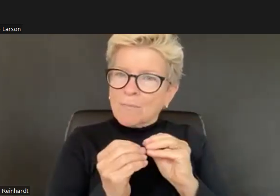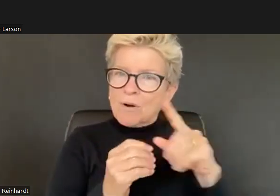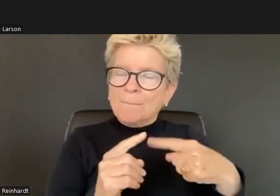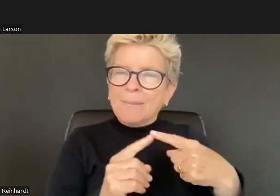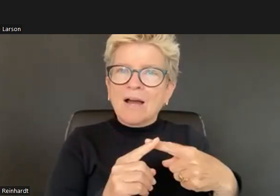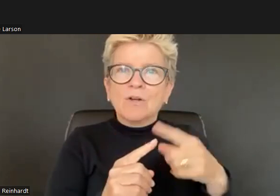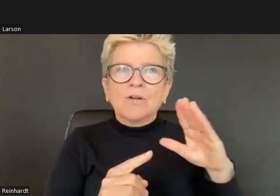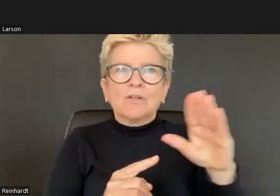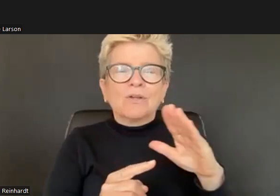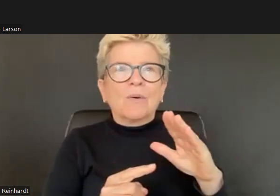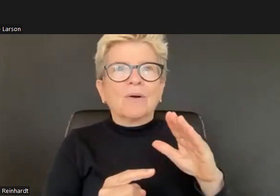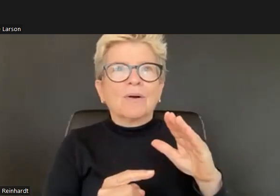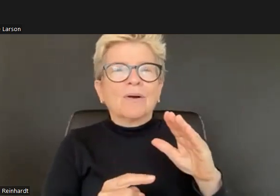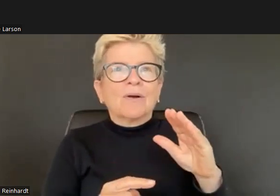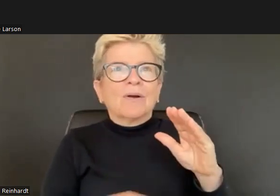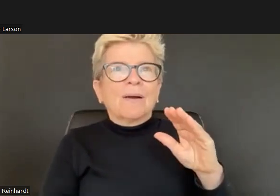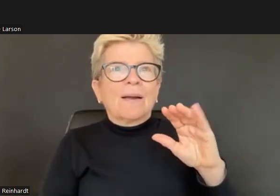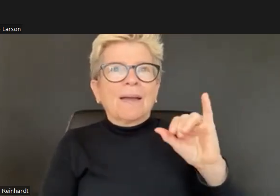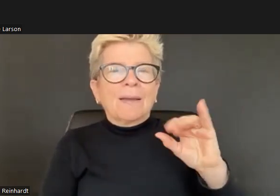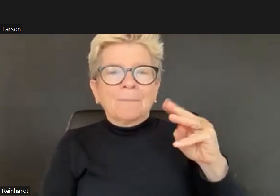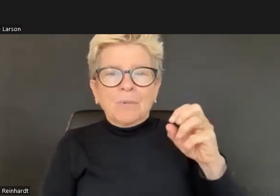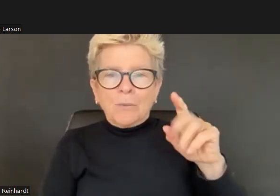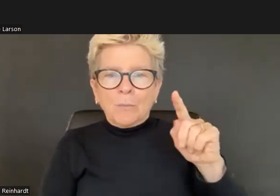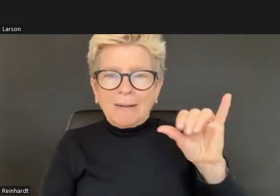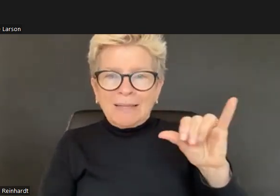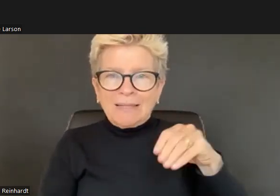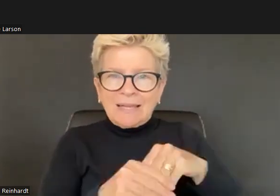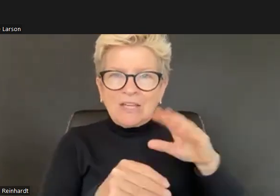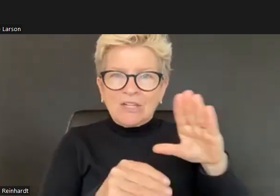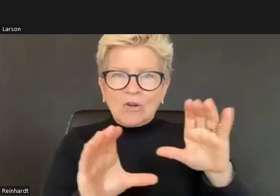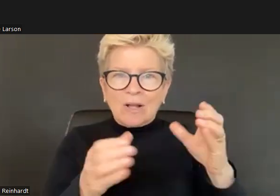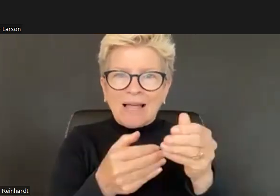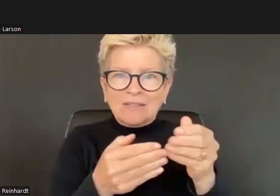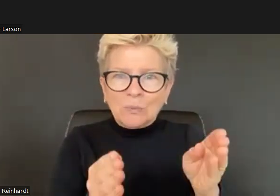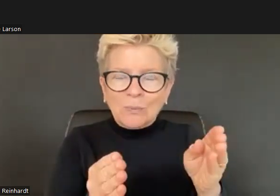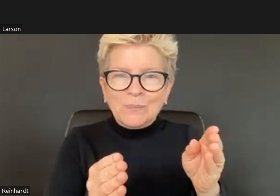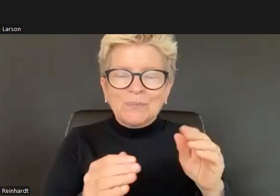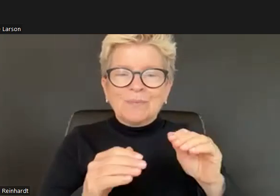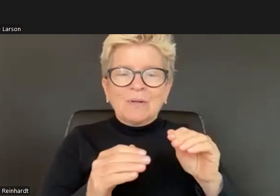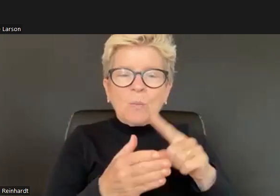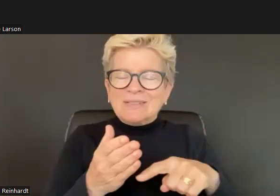We've moved on, throughout our life. And I think you do a really good job also.